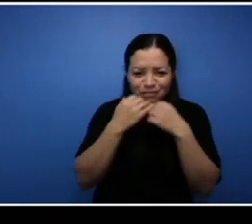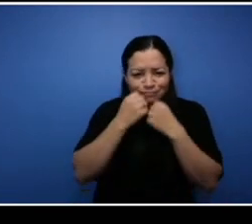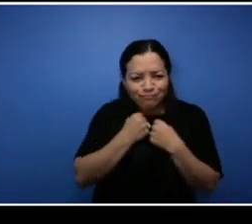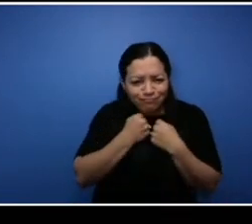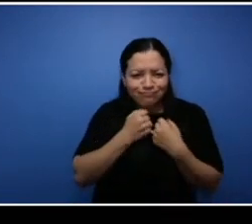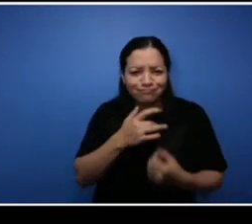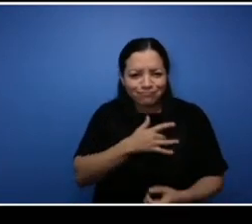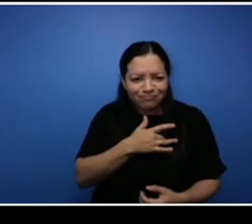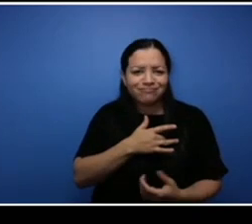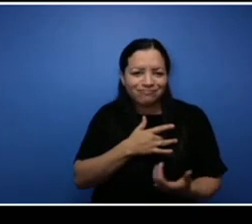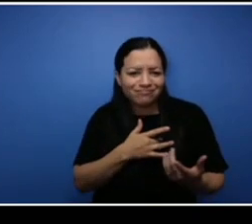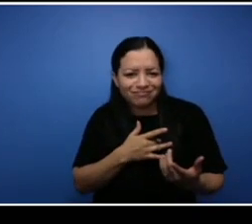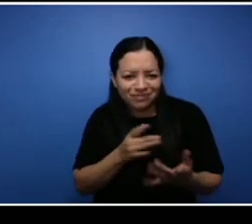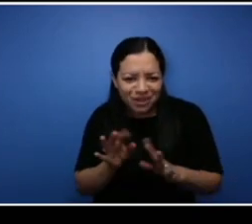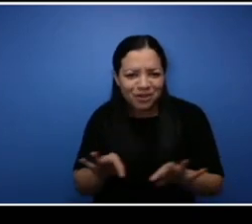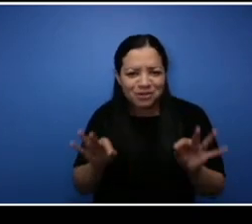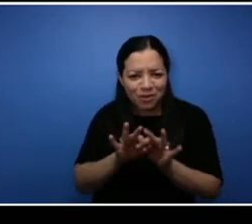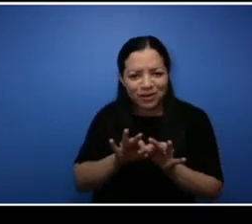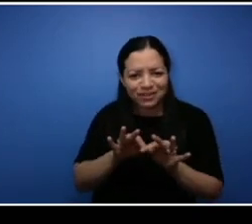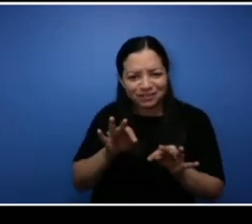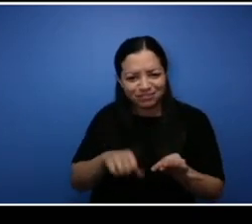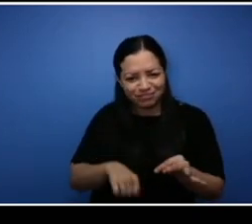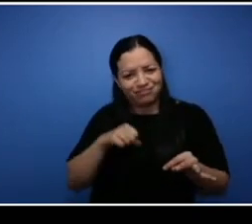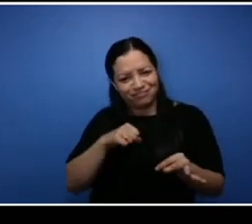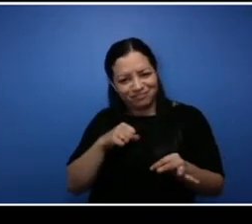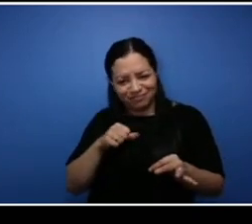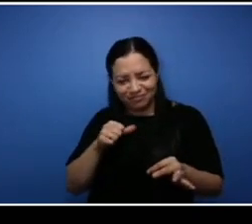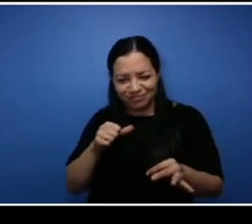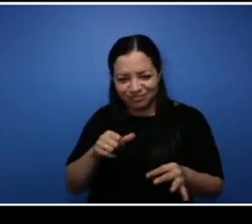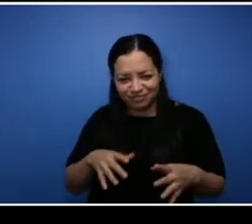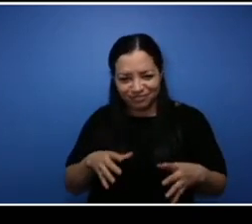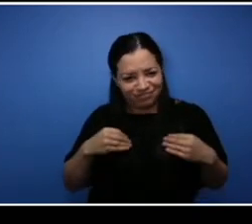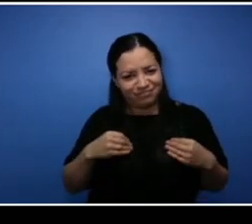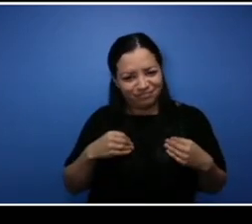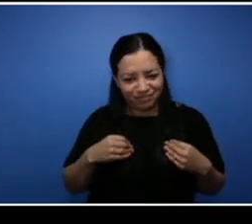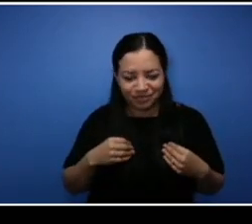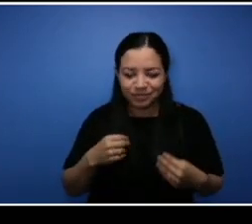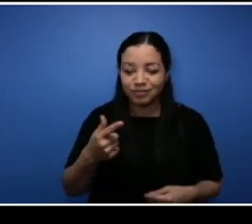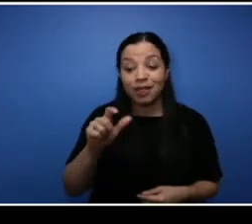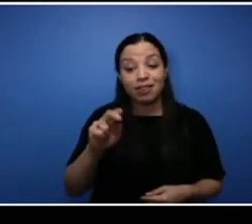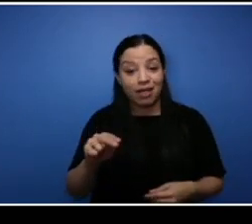really great. Glenn same question for you, what was the challenge that you faced in your